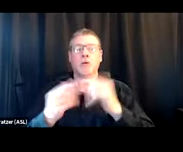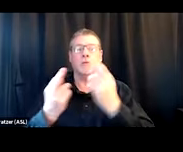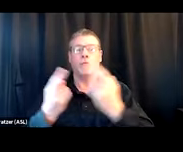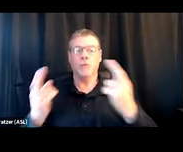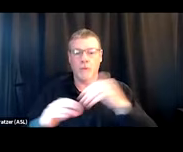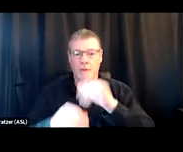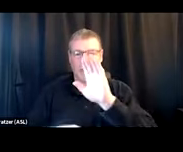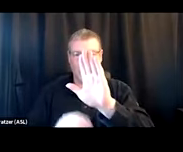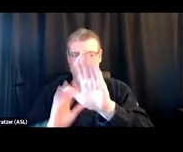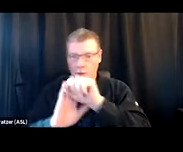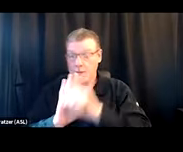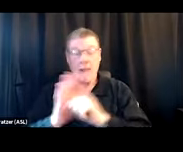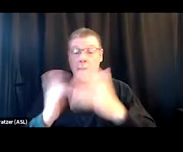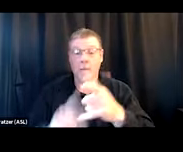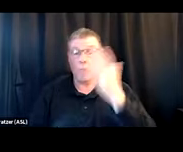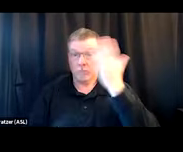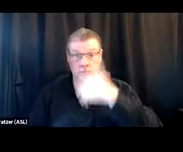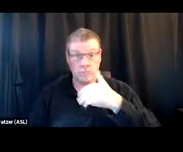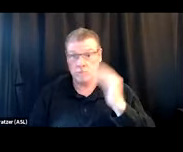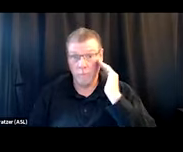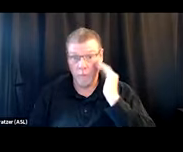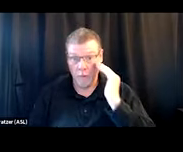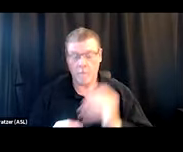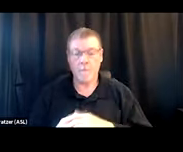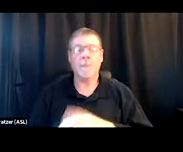that you might not be aware of that are already access points